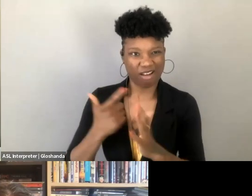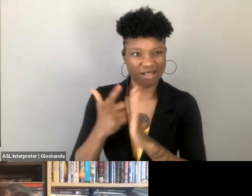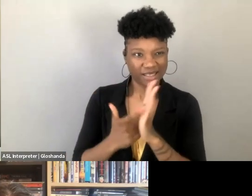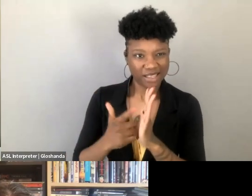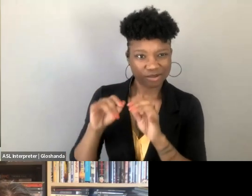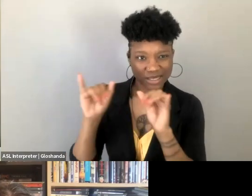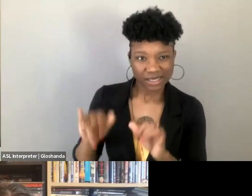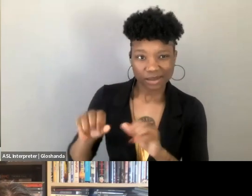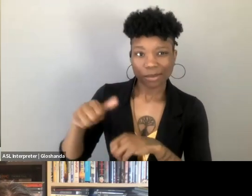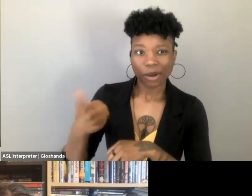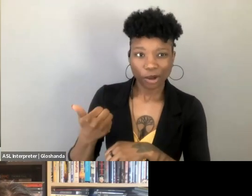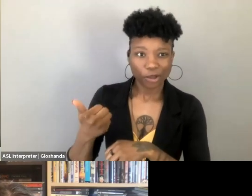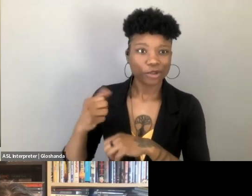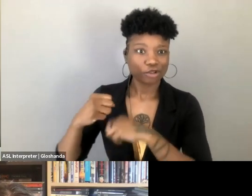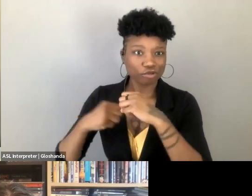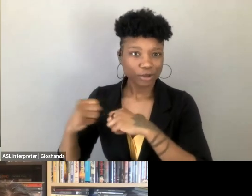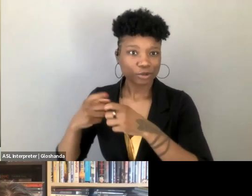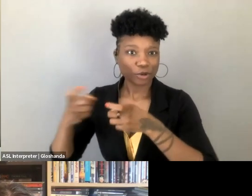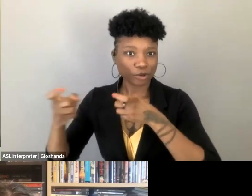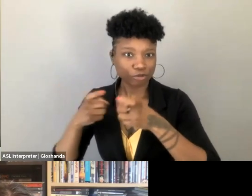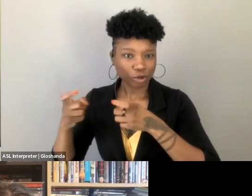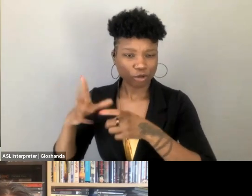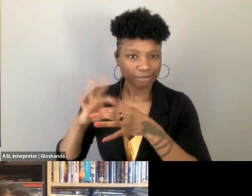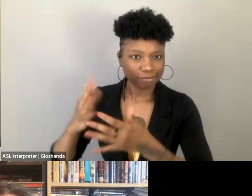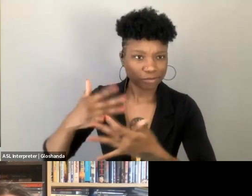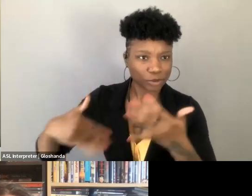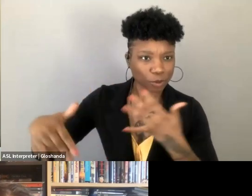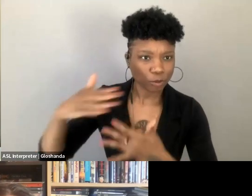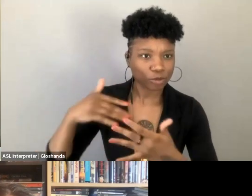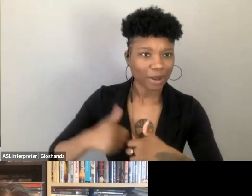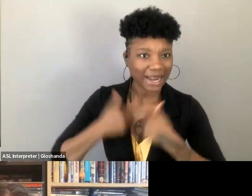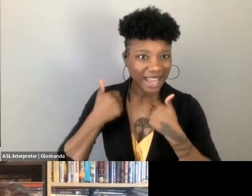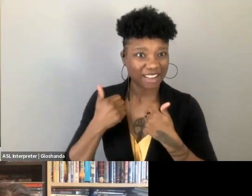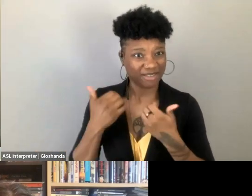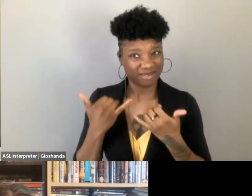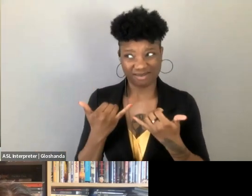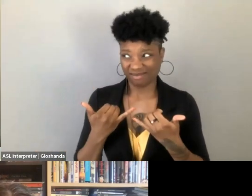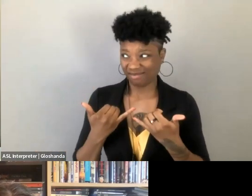that allow Comstock's regime to still be live, and to pose dangers.